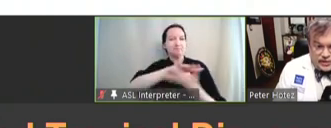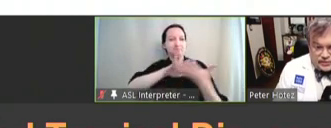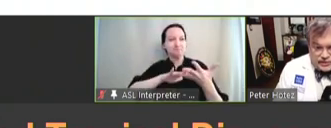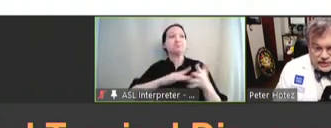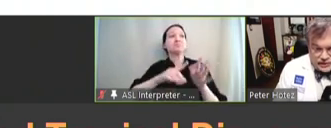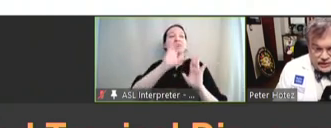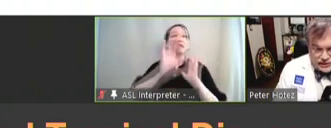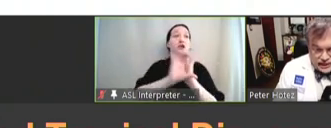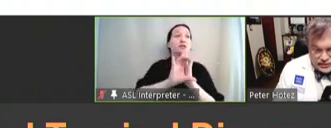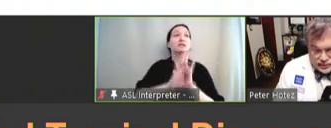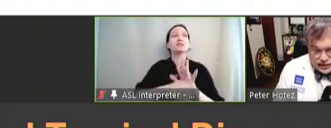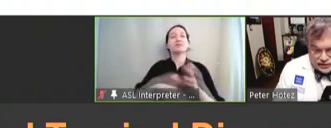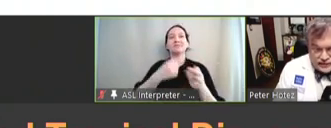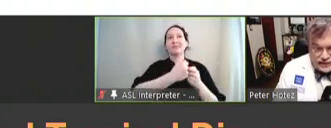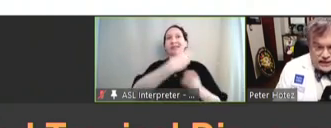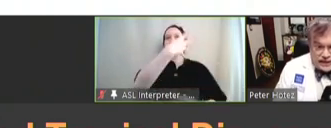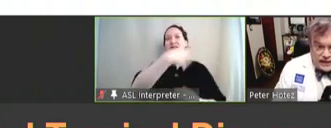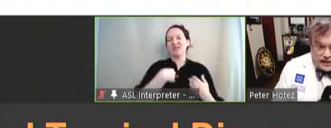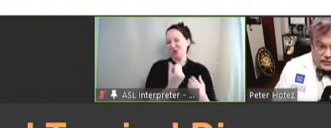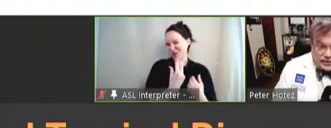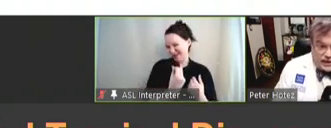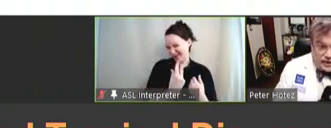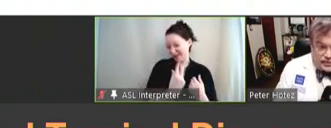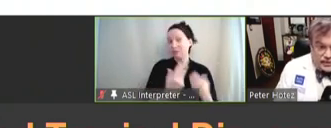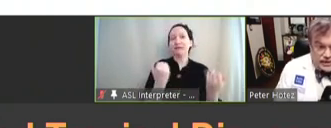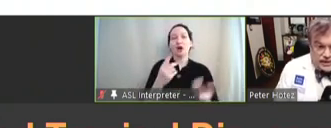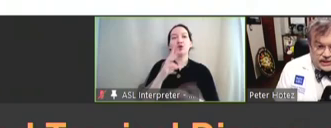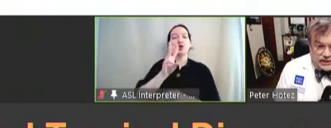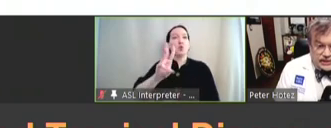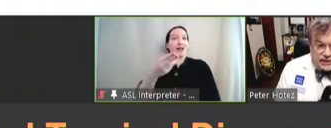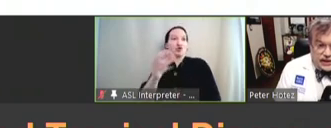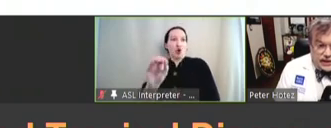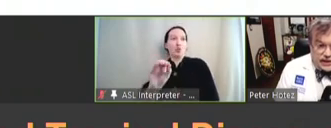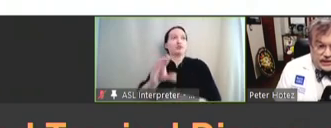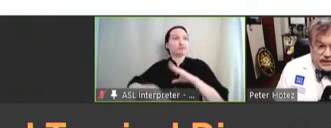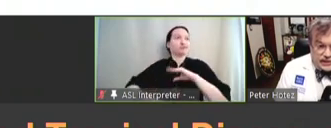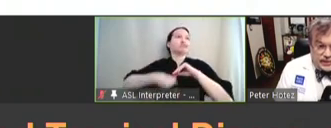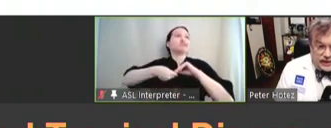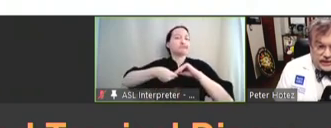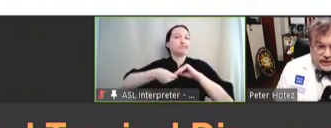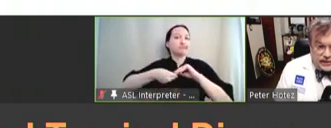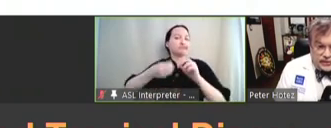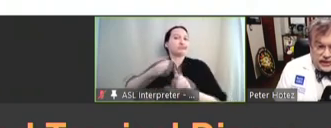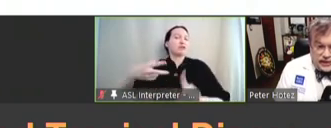Our original list had 12, and now the World Health Organization has expanded it to 20